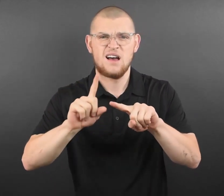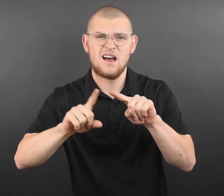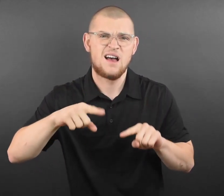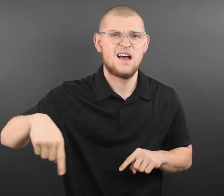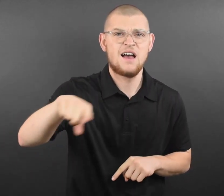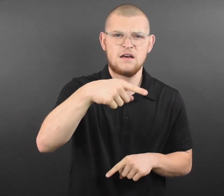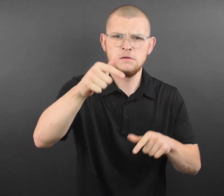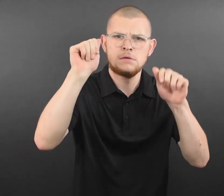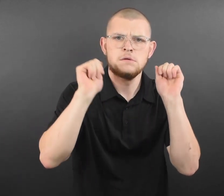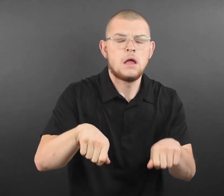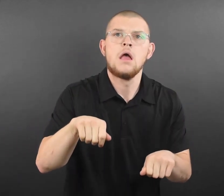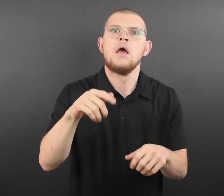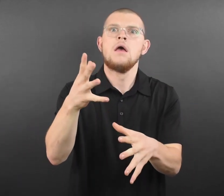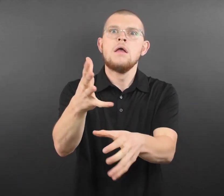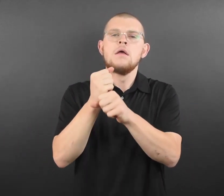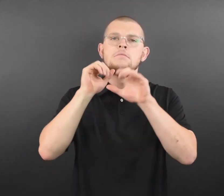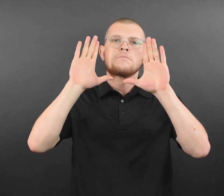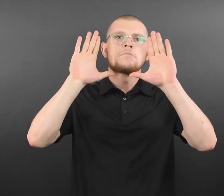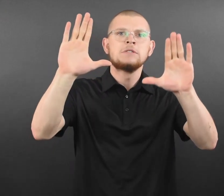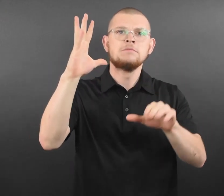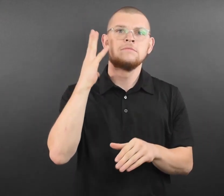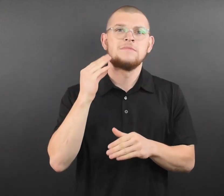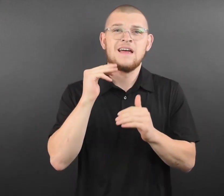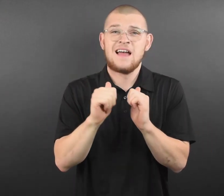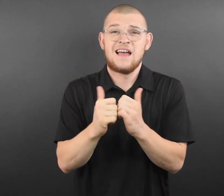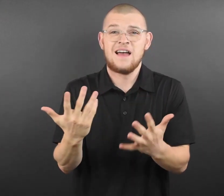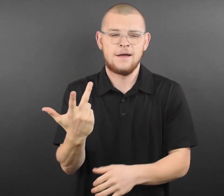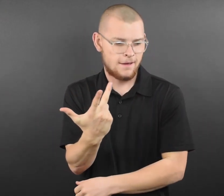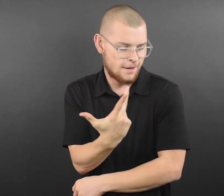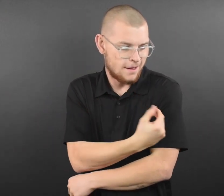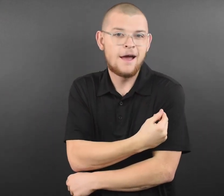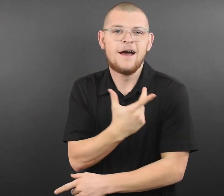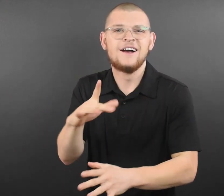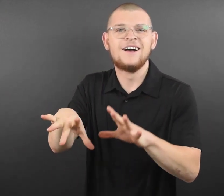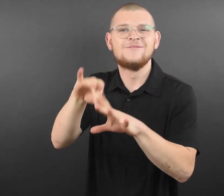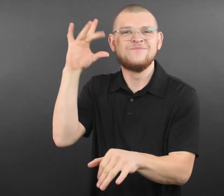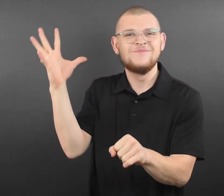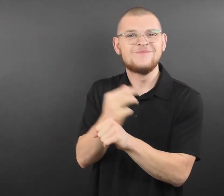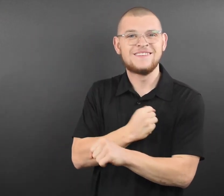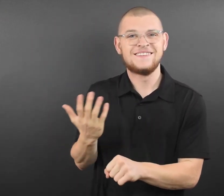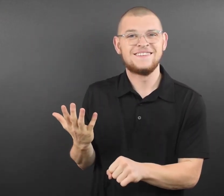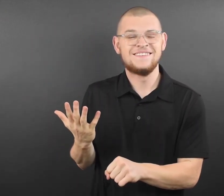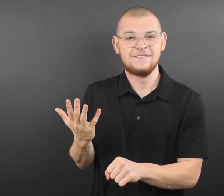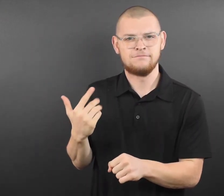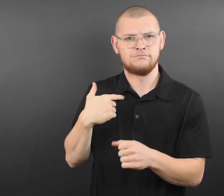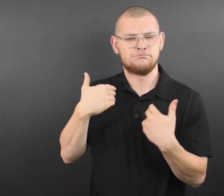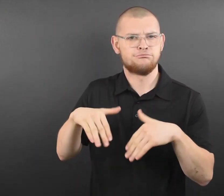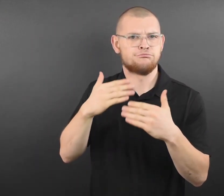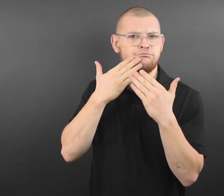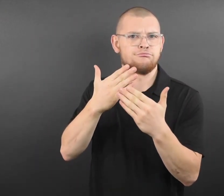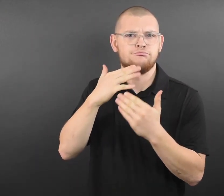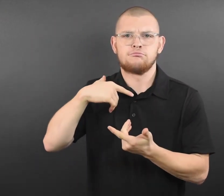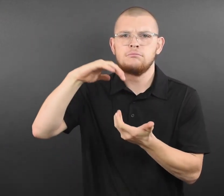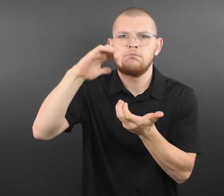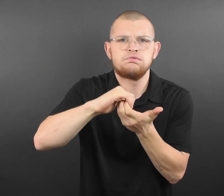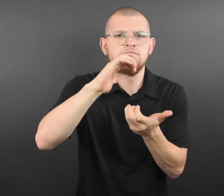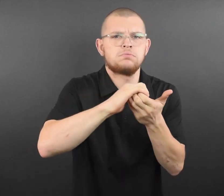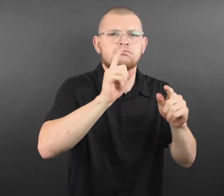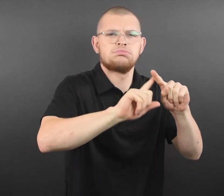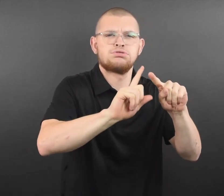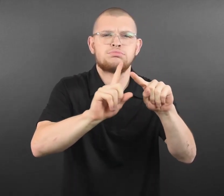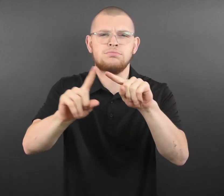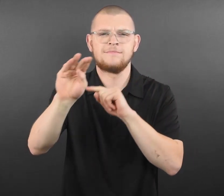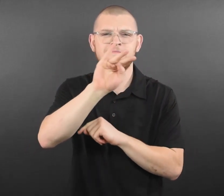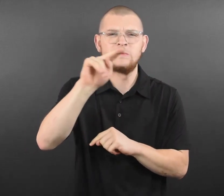and saving lives,” said Governor Walz. “We need all Minnesotans 12-17 to join us. From